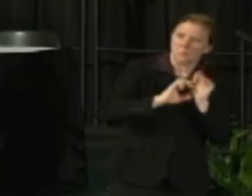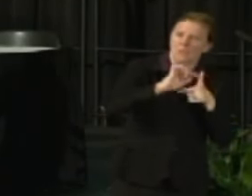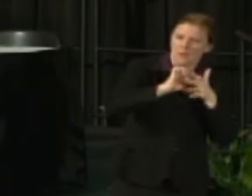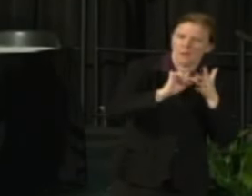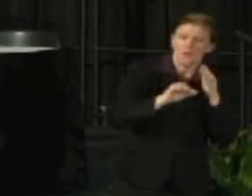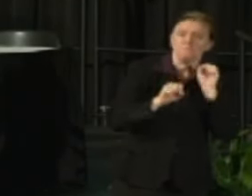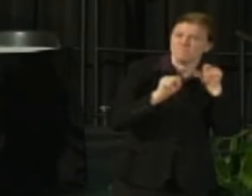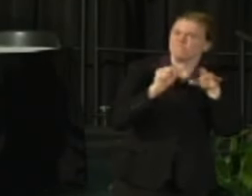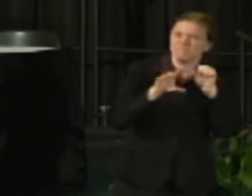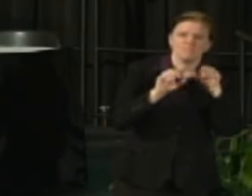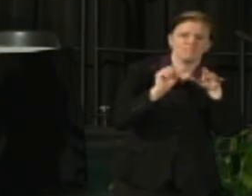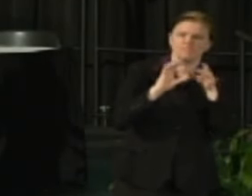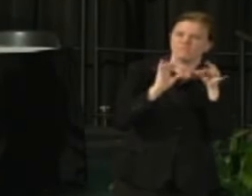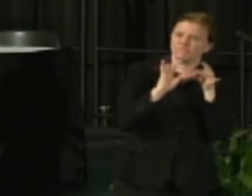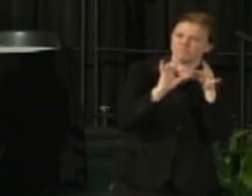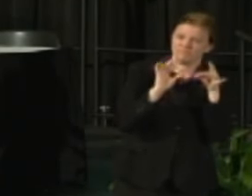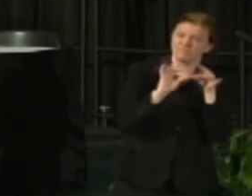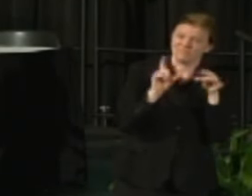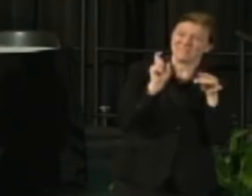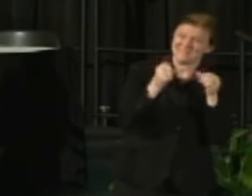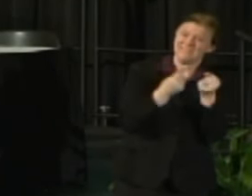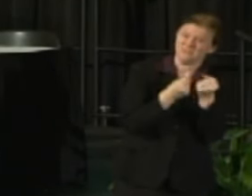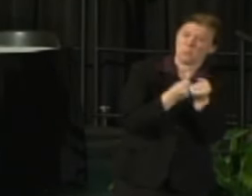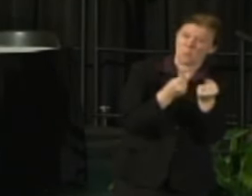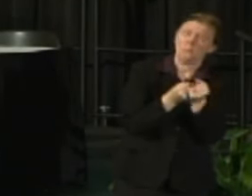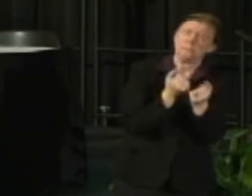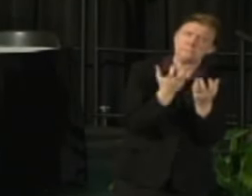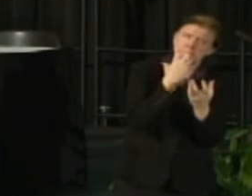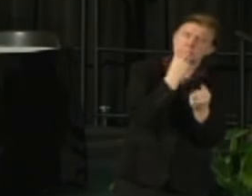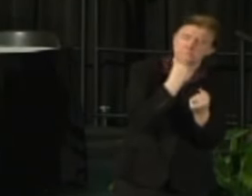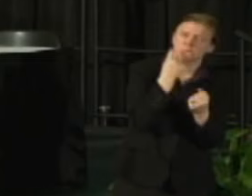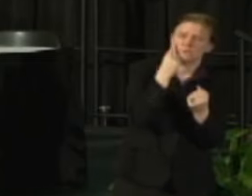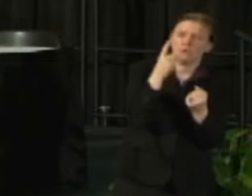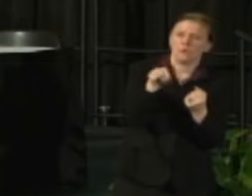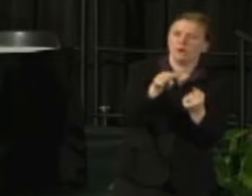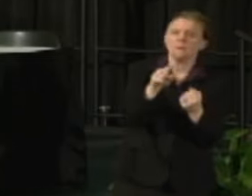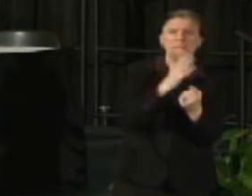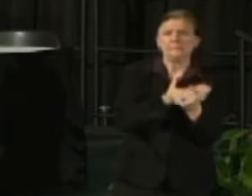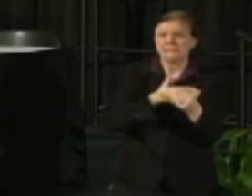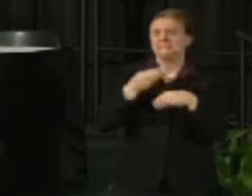that we have made and why the need for support is so great, for them to really reconsider